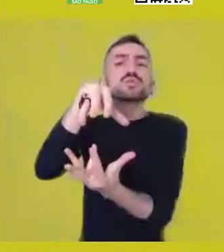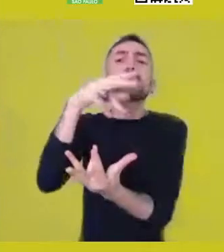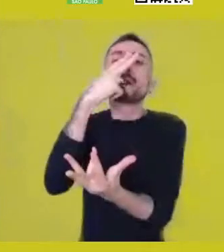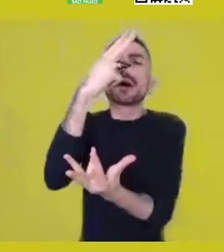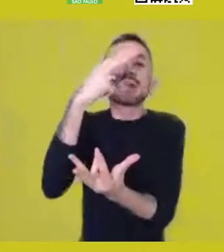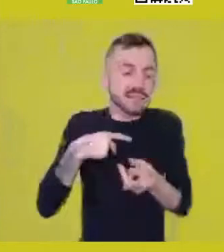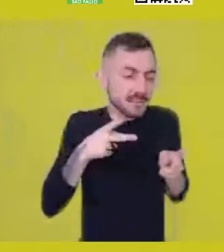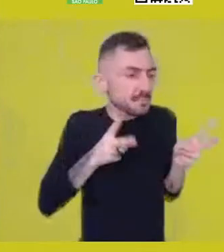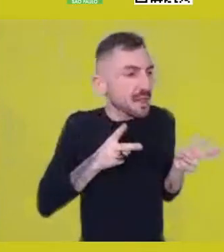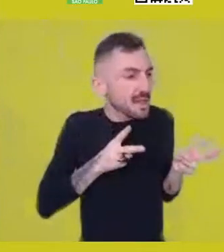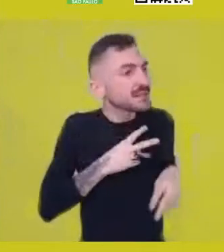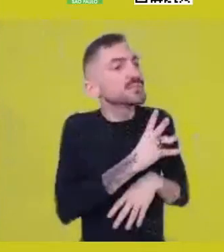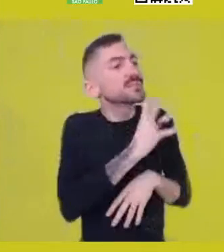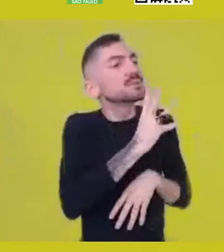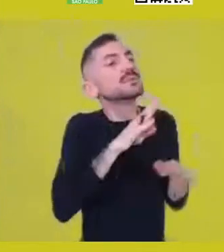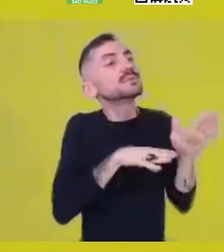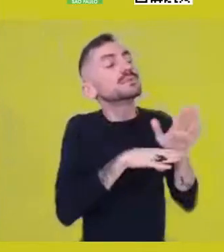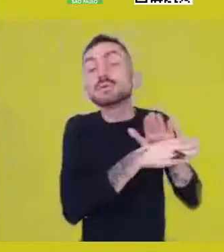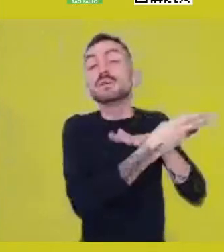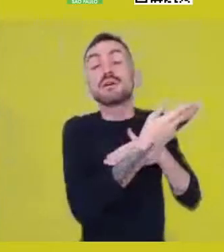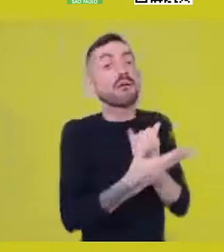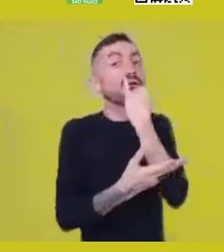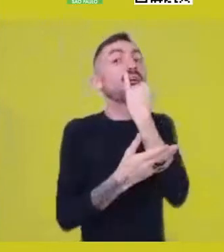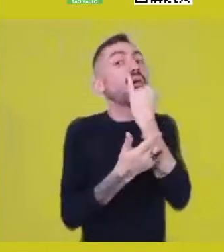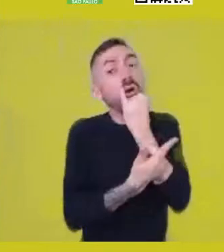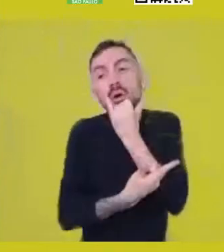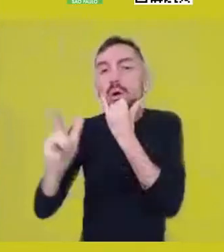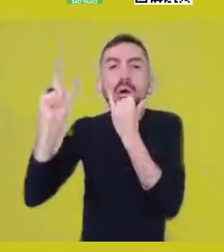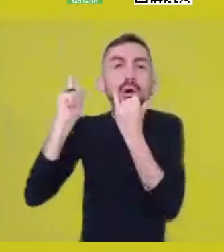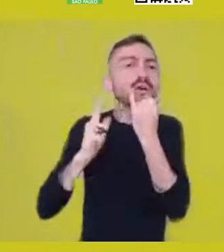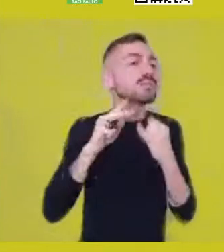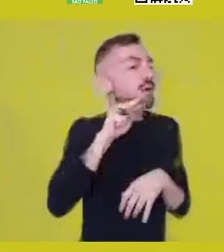I’ve been studying a specific part of Africa,